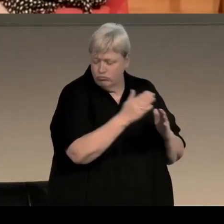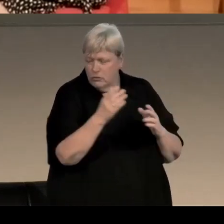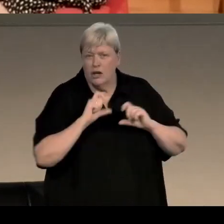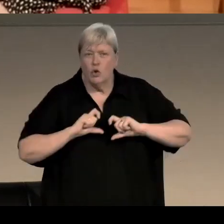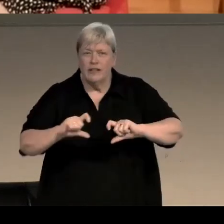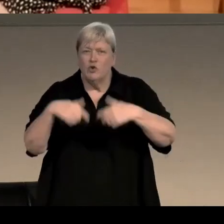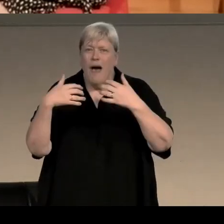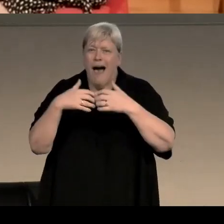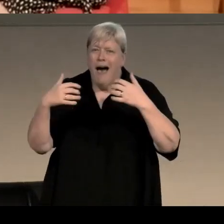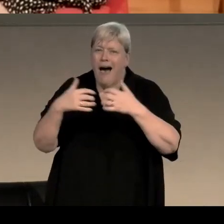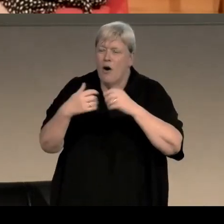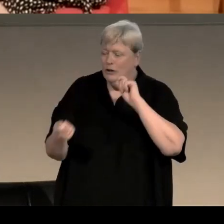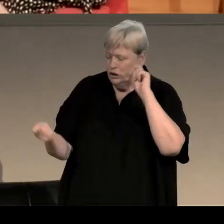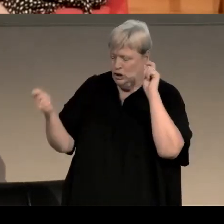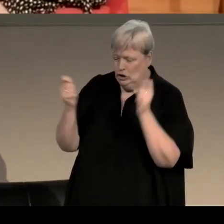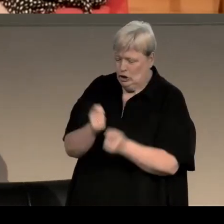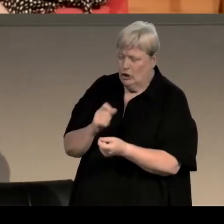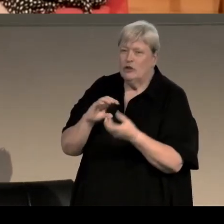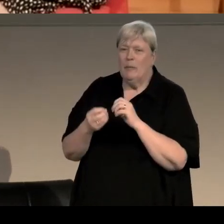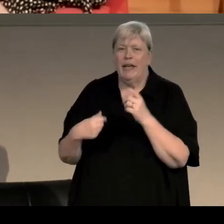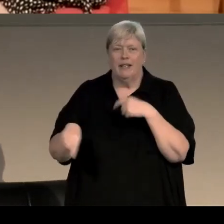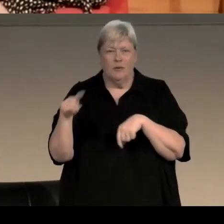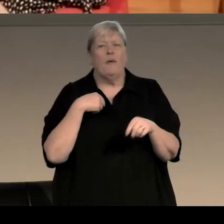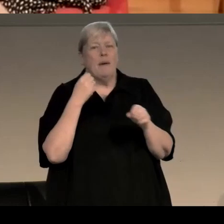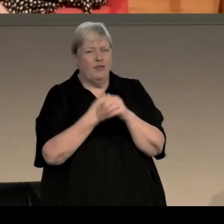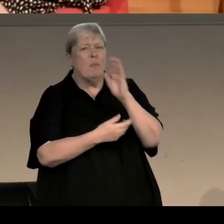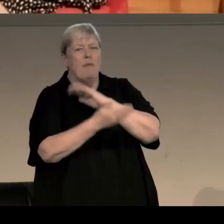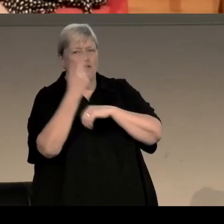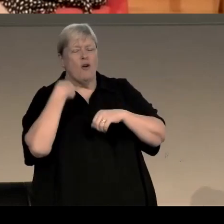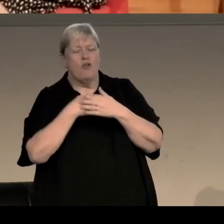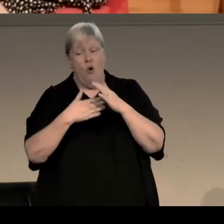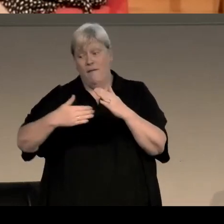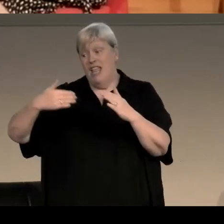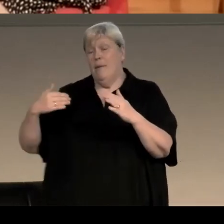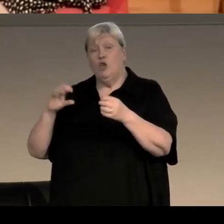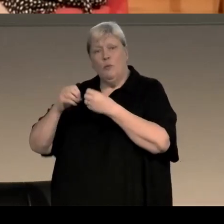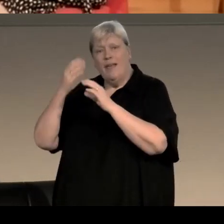and also the changes I was going to have to make to what I'd done the week before or further back to make it work going forward.